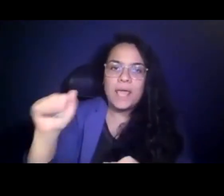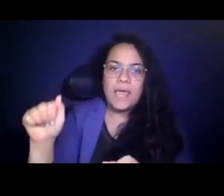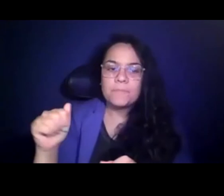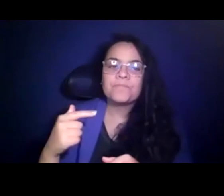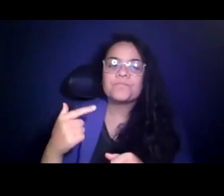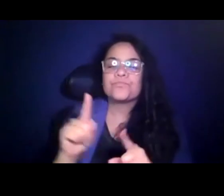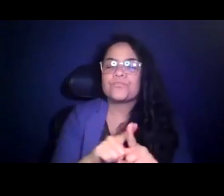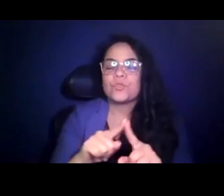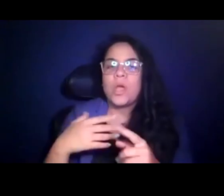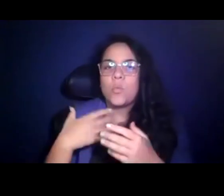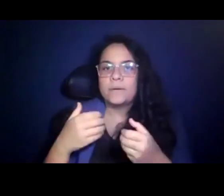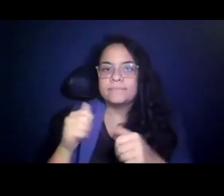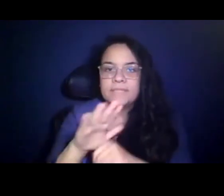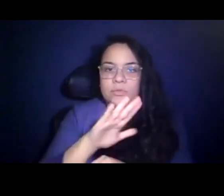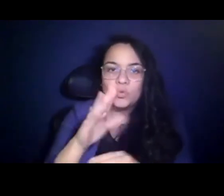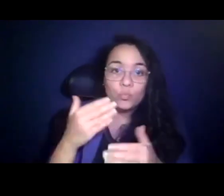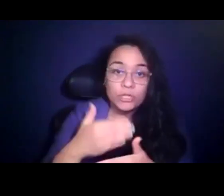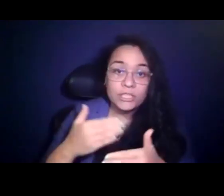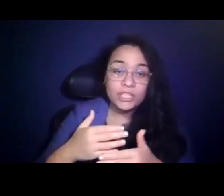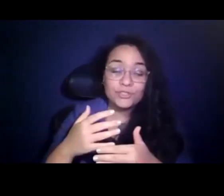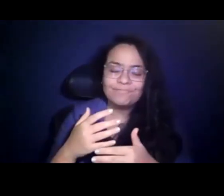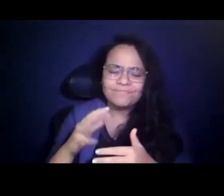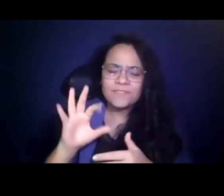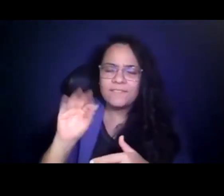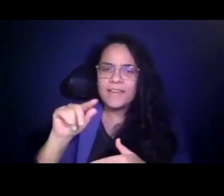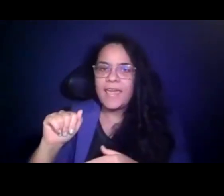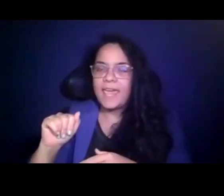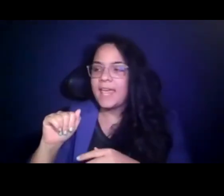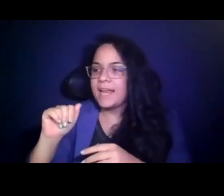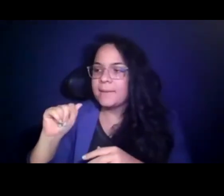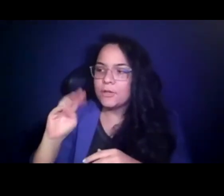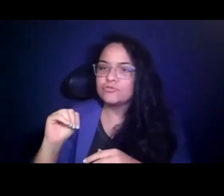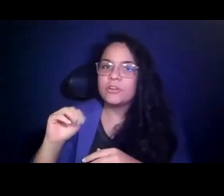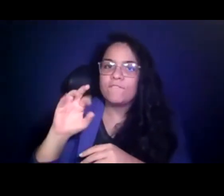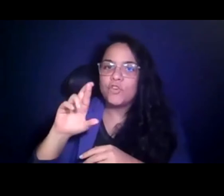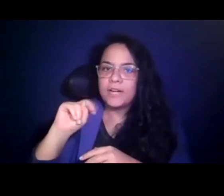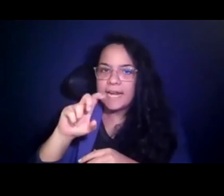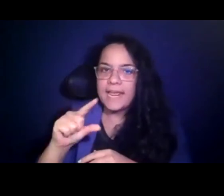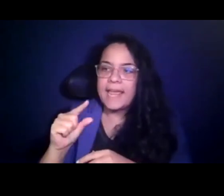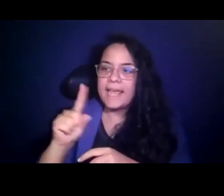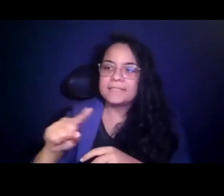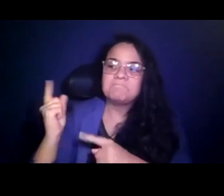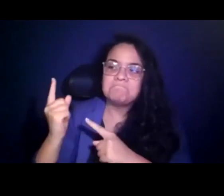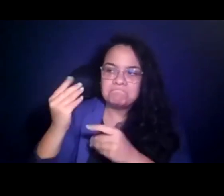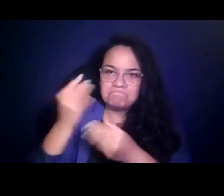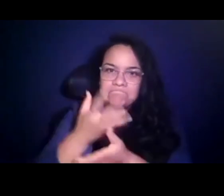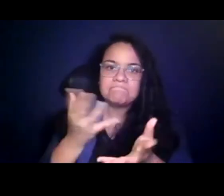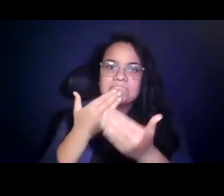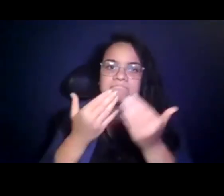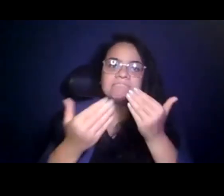15:28:15 to send appreciation on behalf of FTA Administrator Fernandez, to everyone who took time out of their busy schedules to tune in and